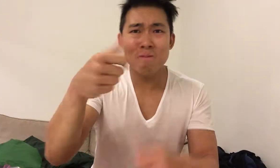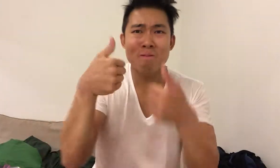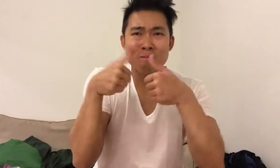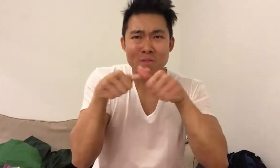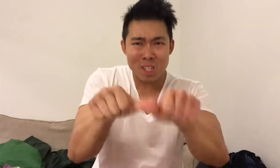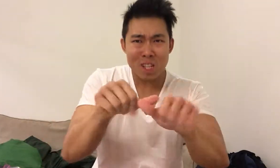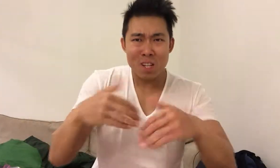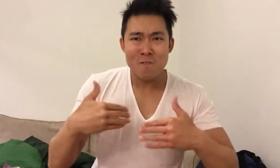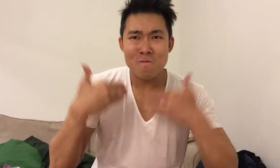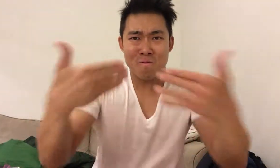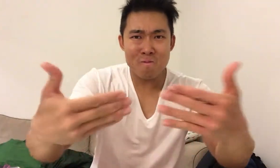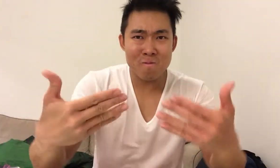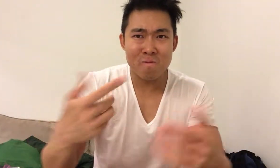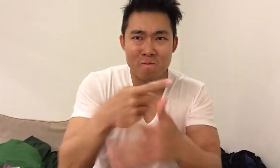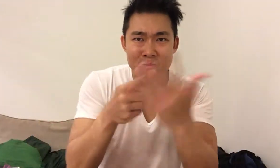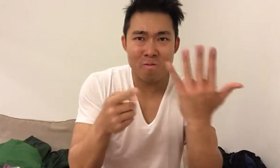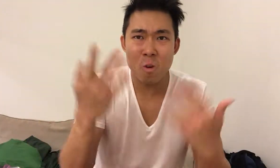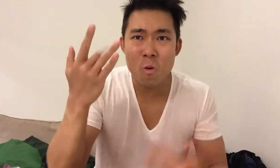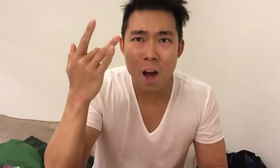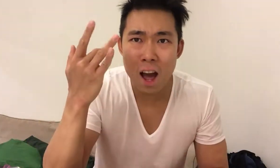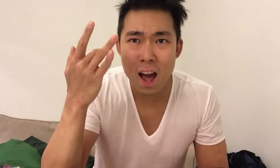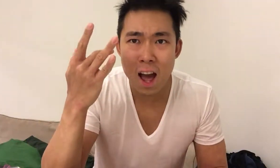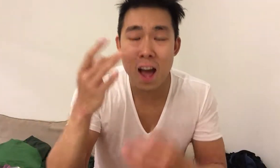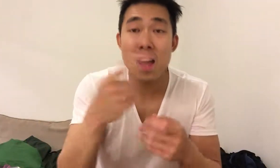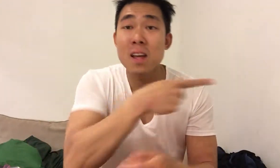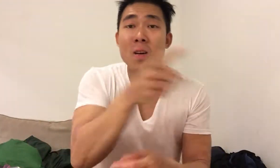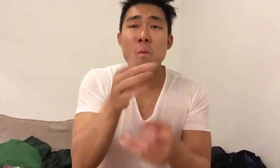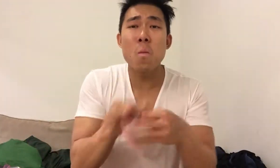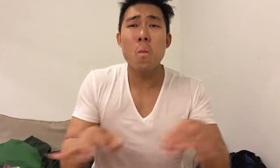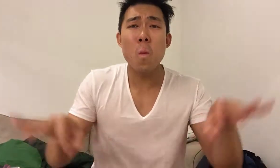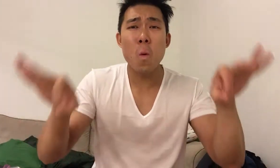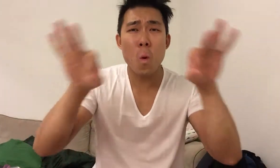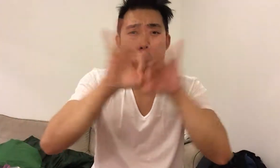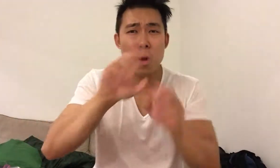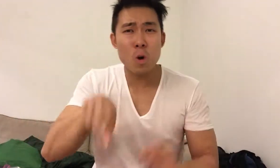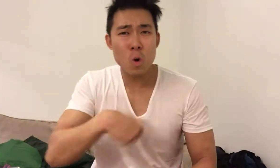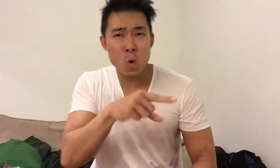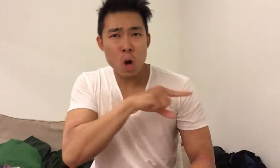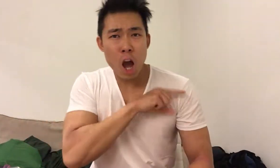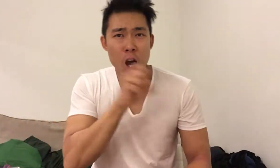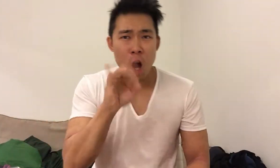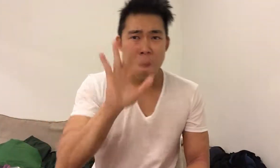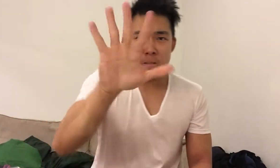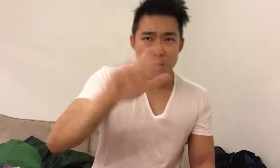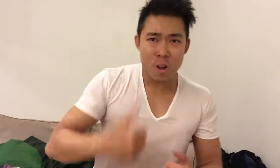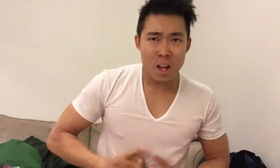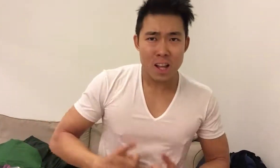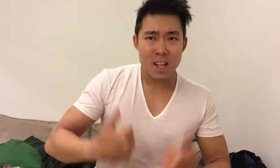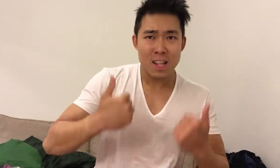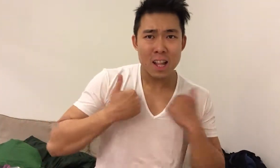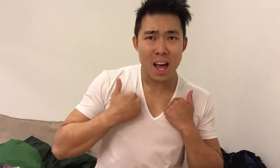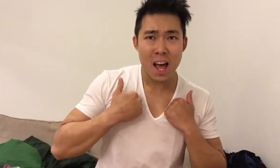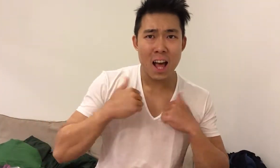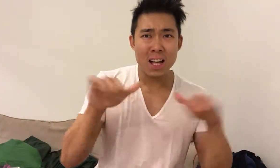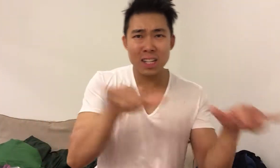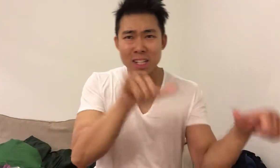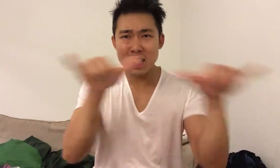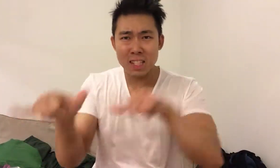You still get these things done because they improve quality of your life.